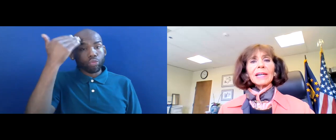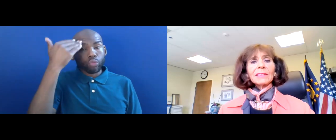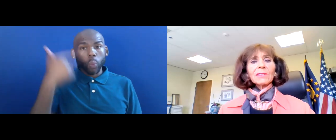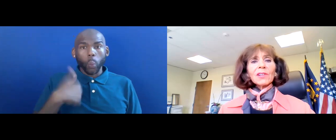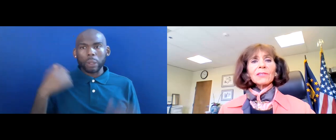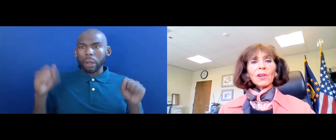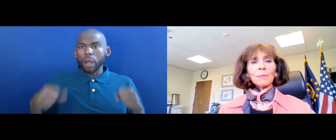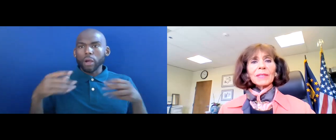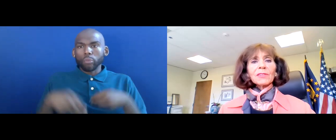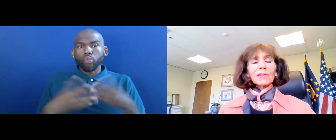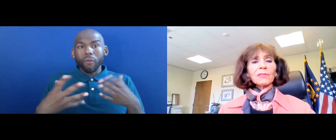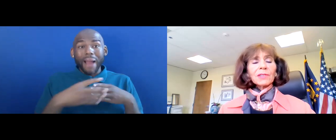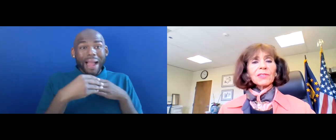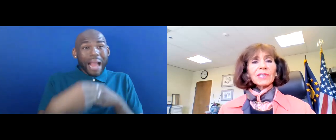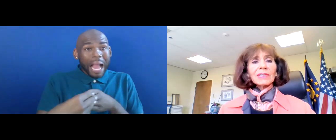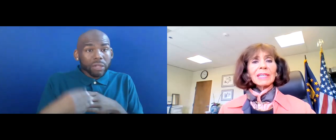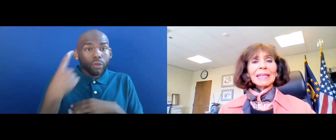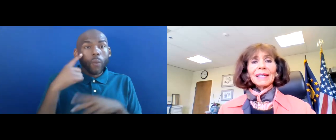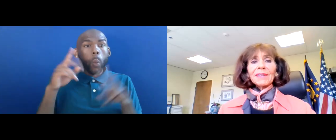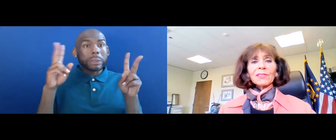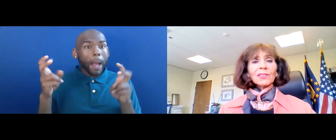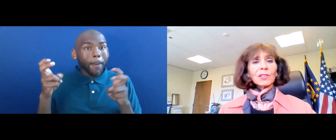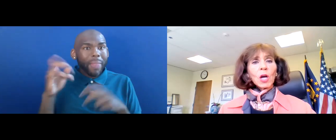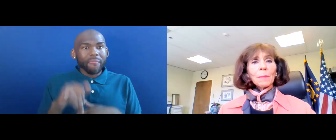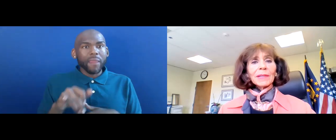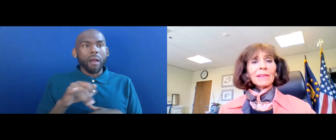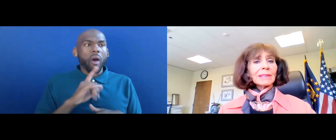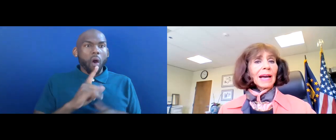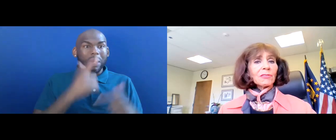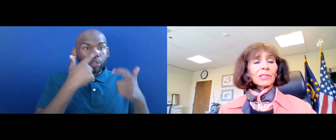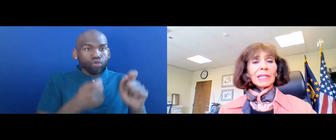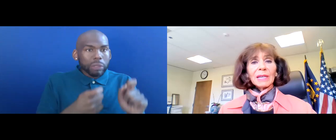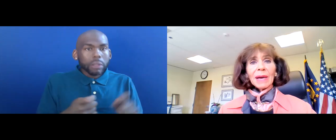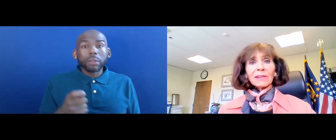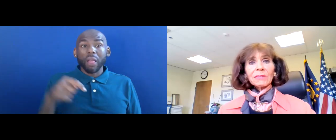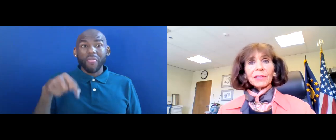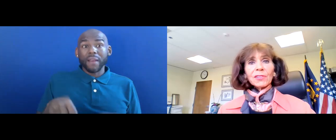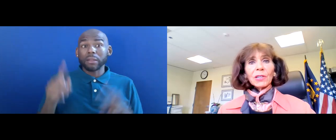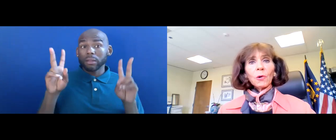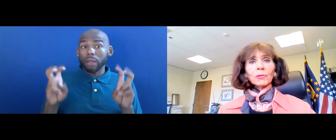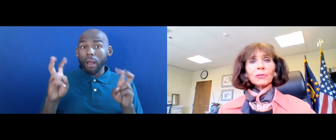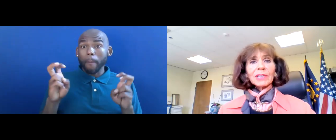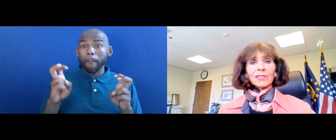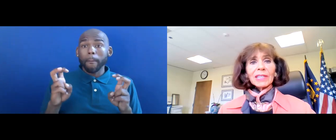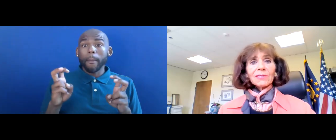GUIDANCE ON TOPICS ON TOPICS OF INTEREST. THIS IS A TOPIC THAT ACTUALLY CAME OUT OF A LISTENING